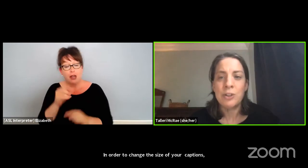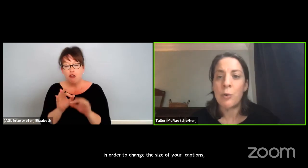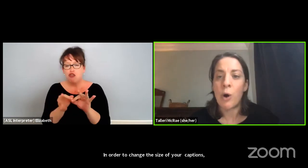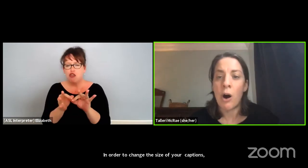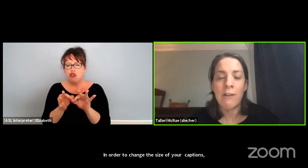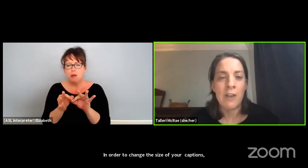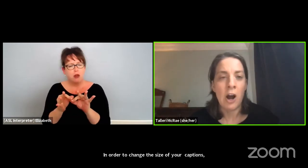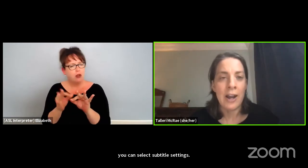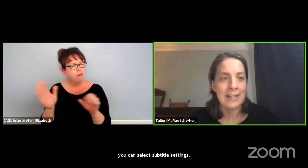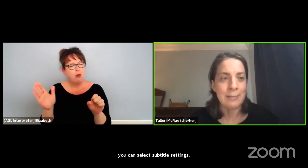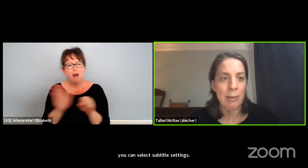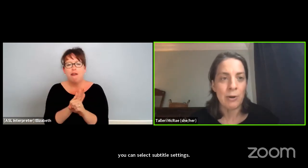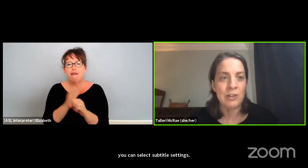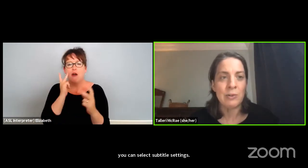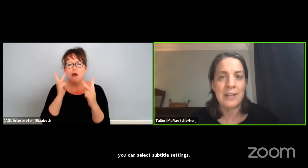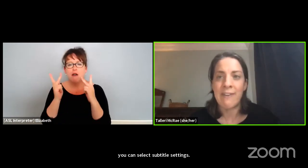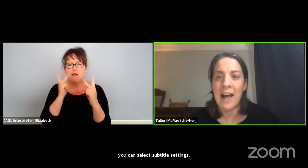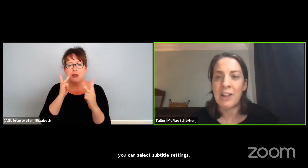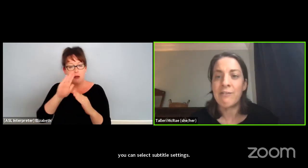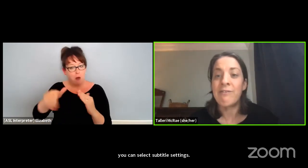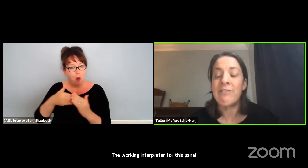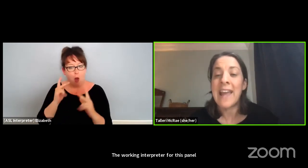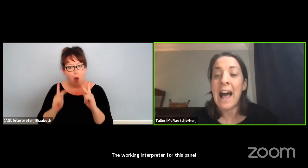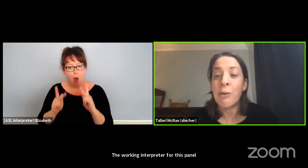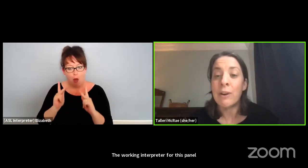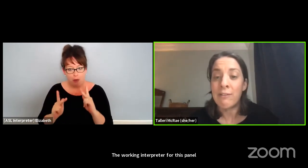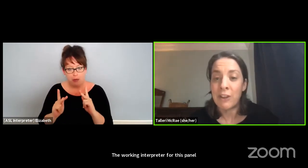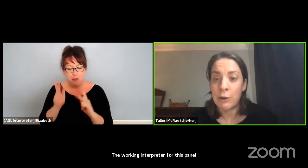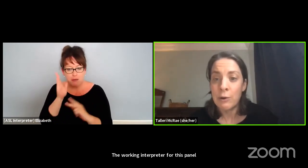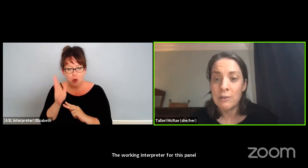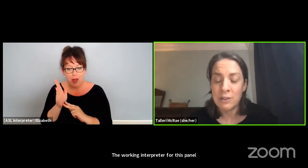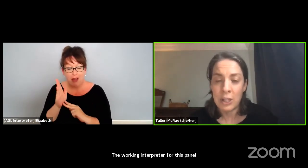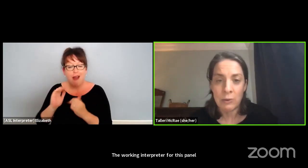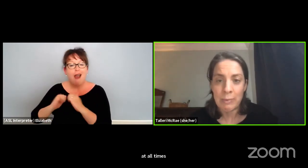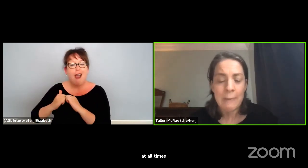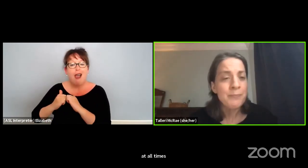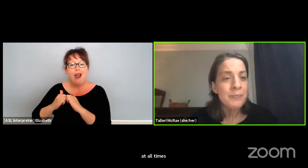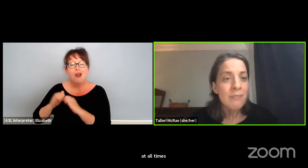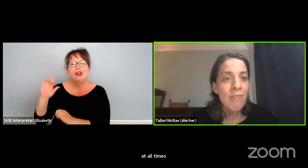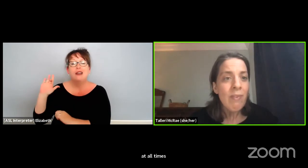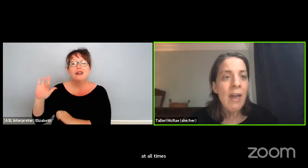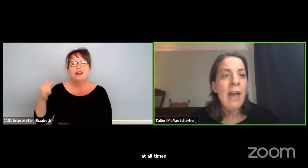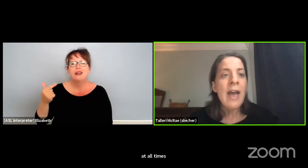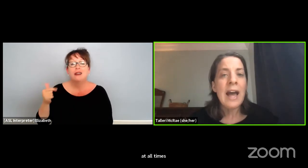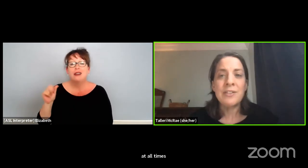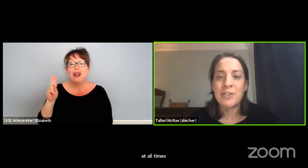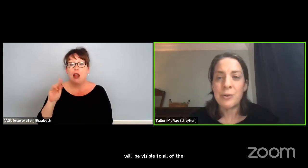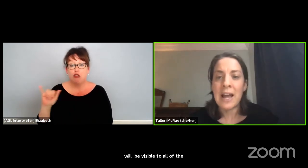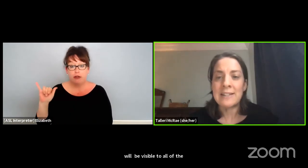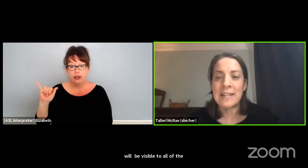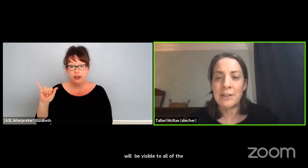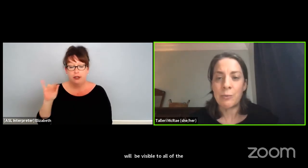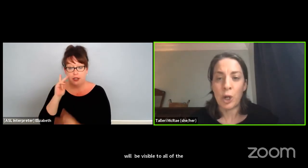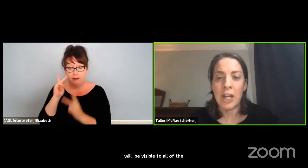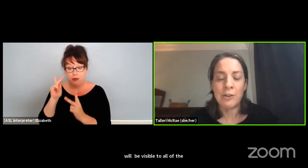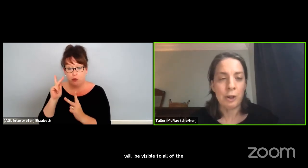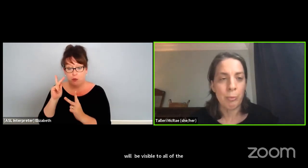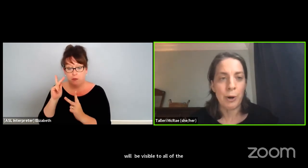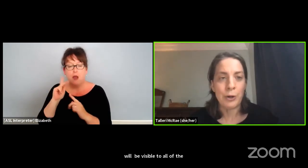to all of the audience members using gallery view. Excuse me. As soon as the working interpreter